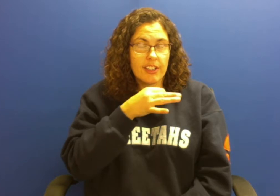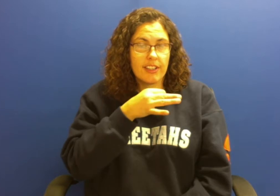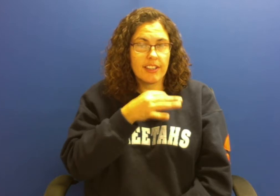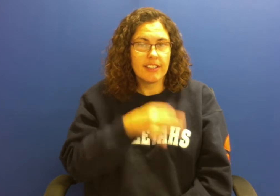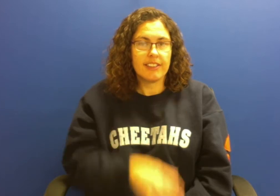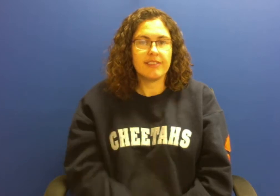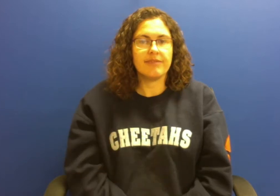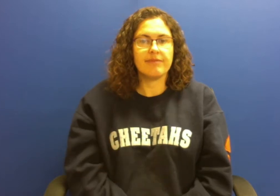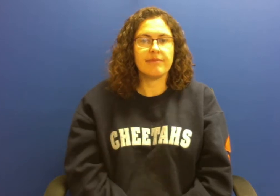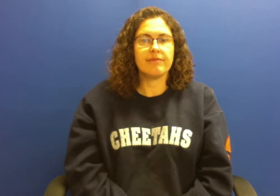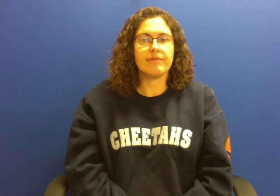strawberry